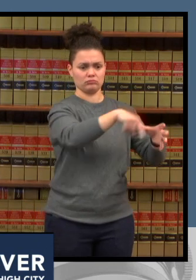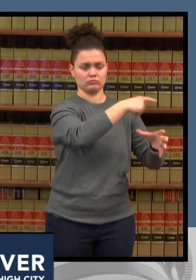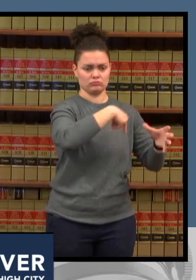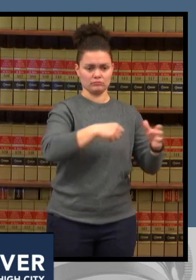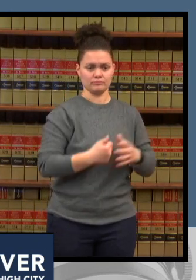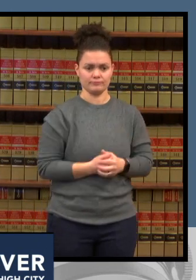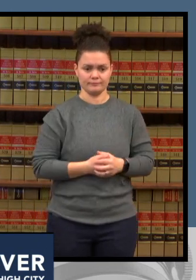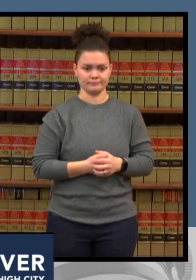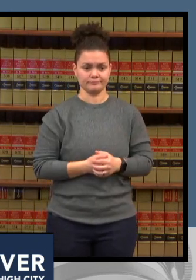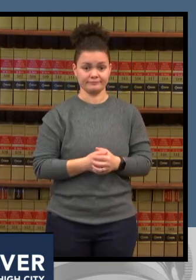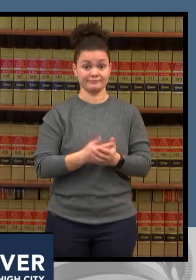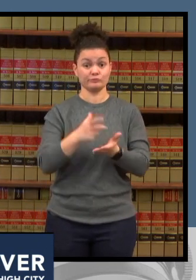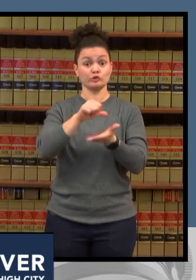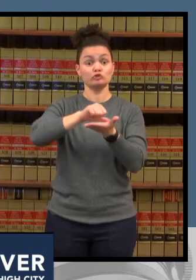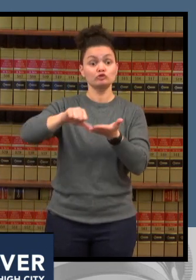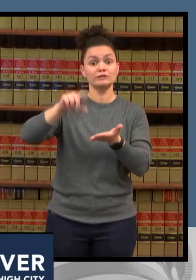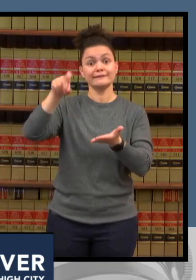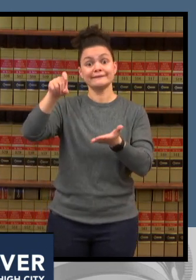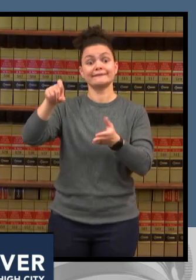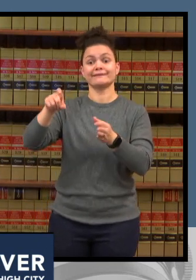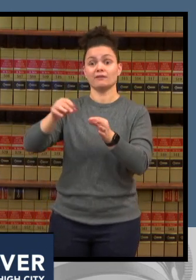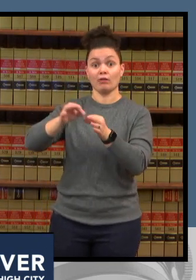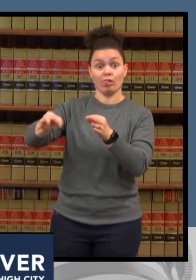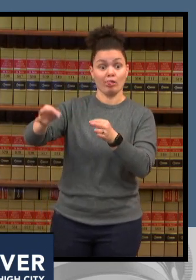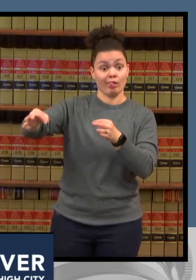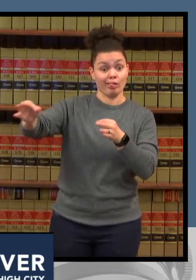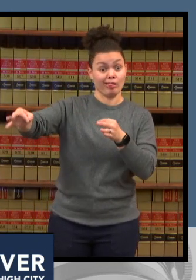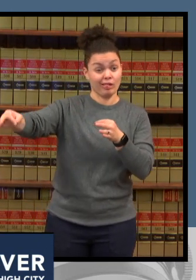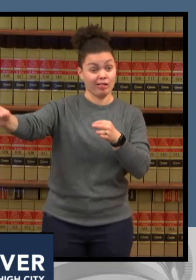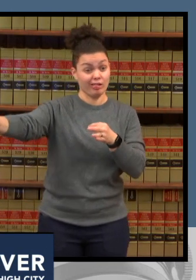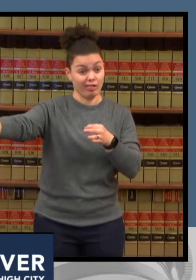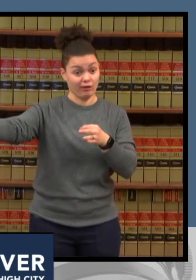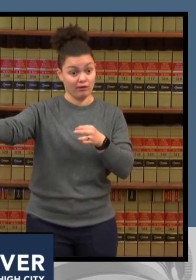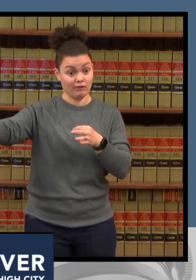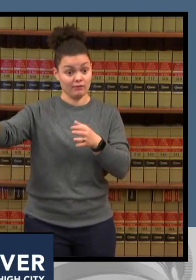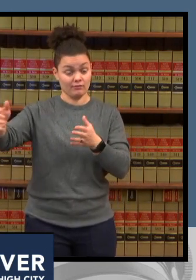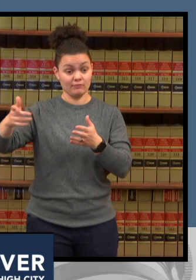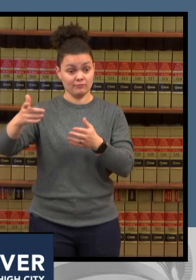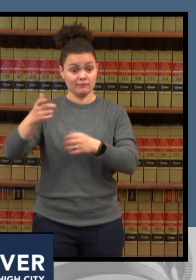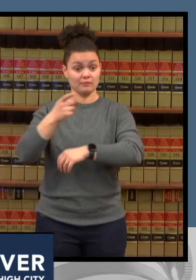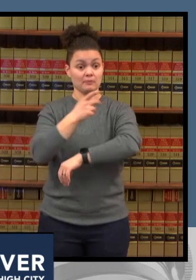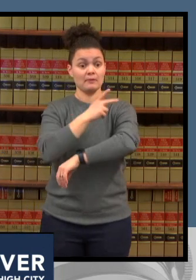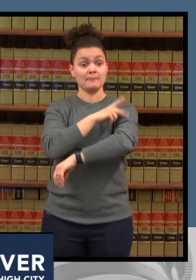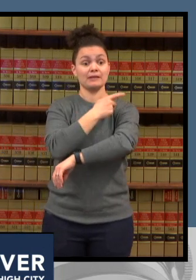there's hardly any surgery that's elective but these are patients with cancer diagnoses etc